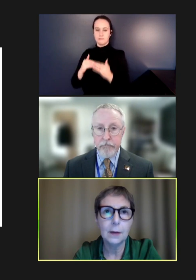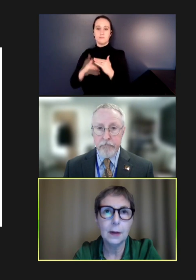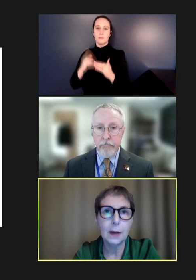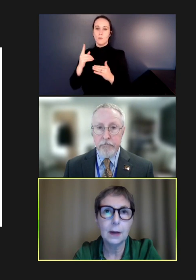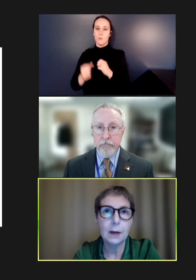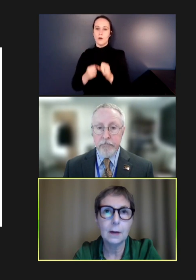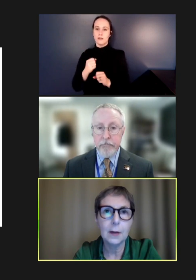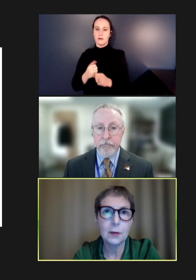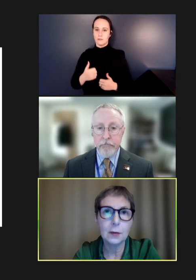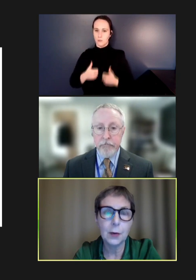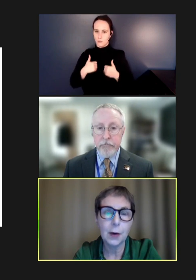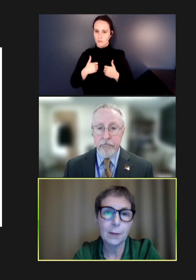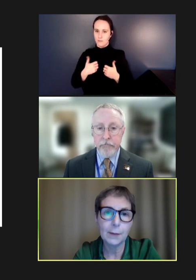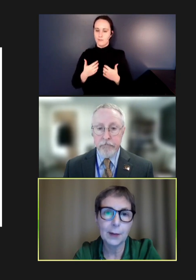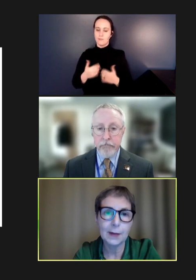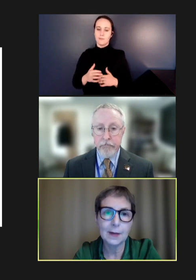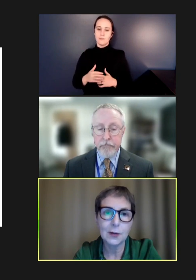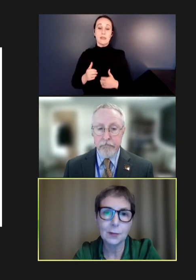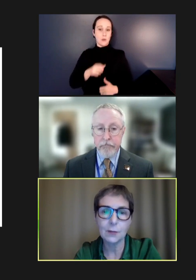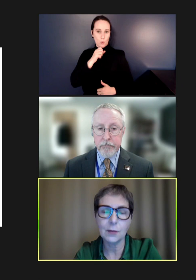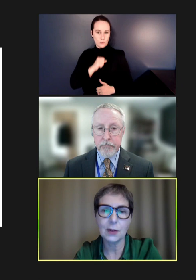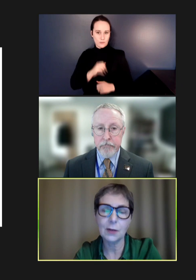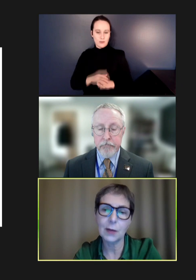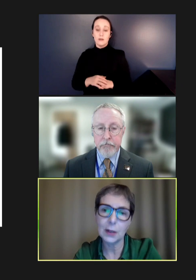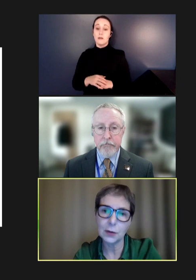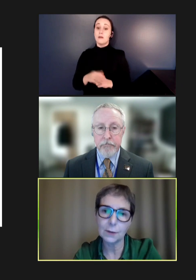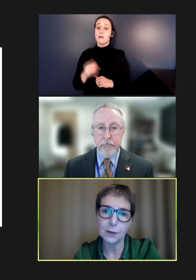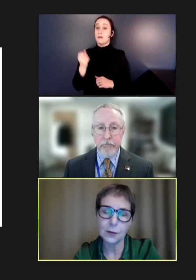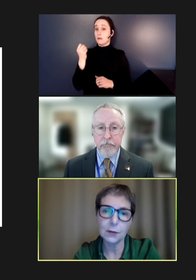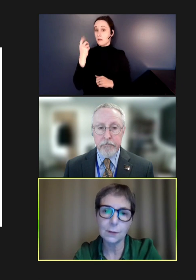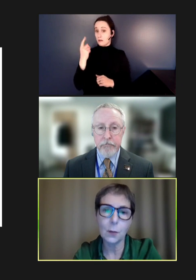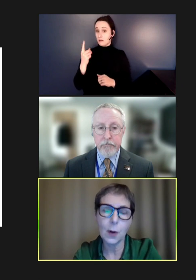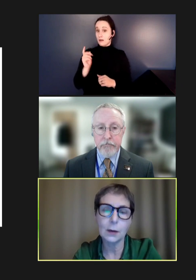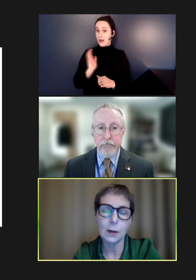the essential program of immunization was originally really just for one -- you know,